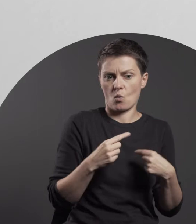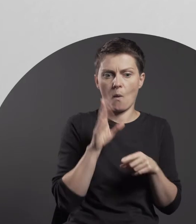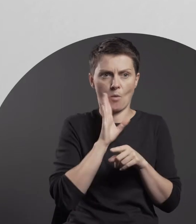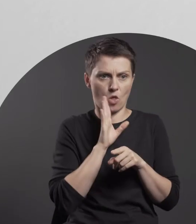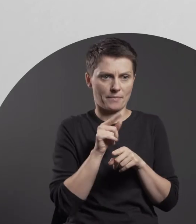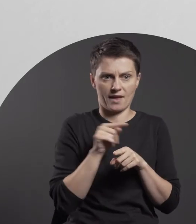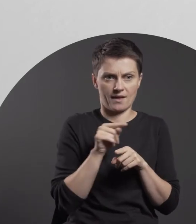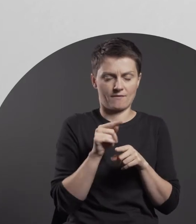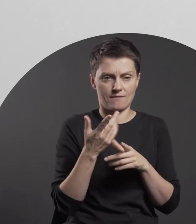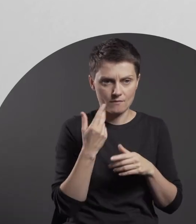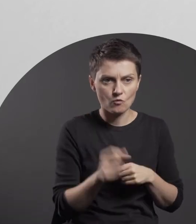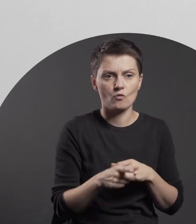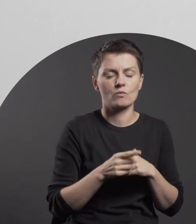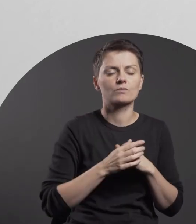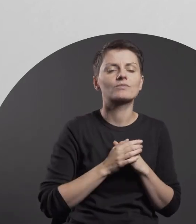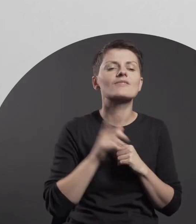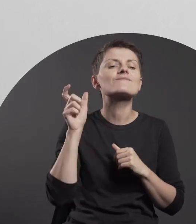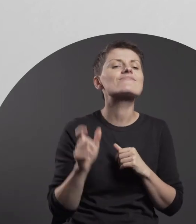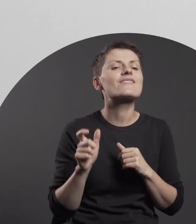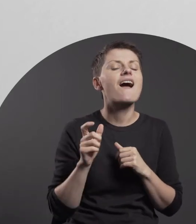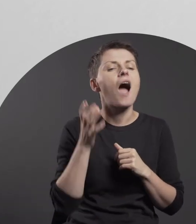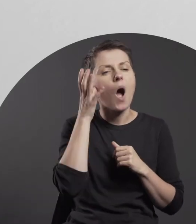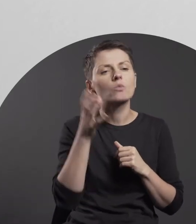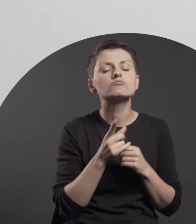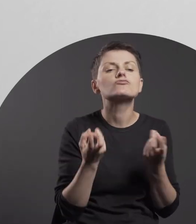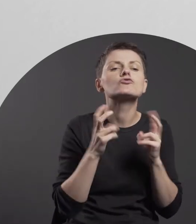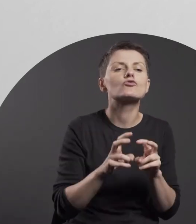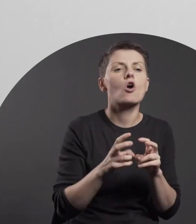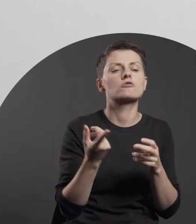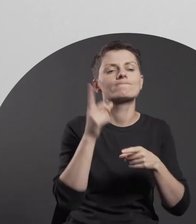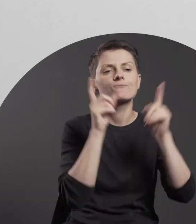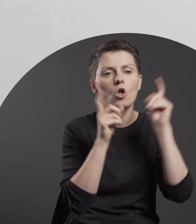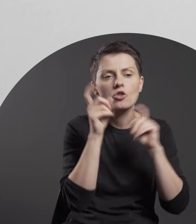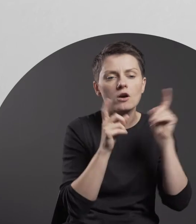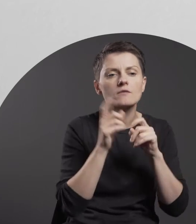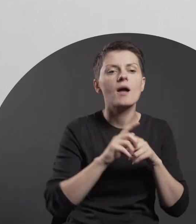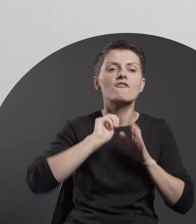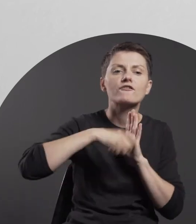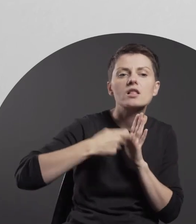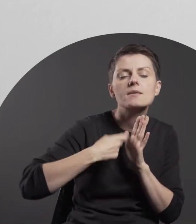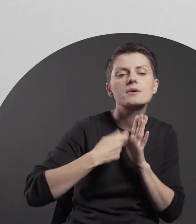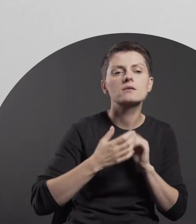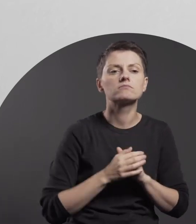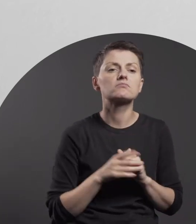She is a multidisciplinary artist, creating among other photographs, films and installations